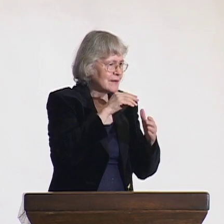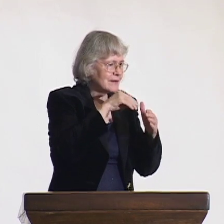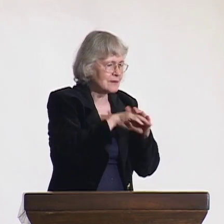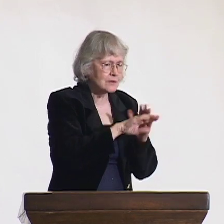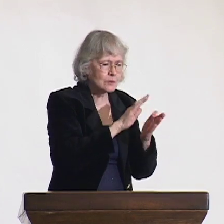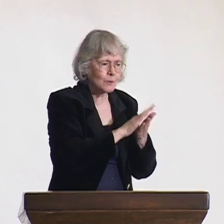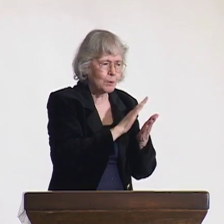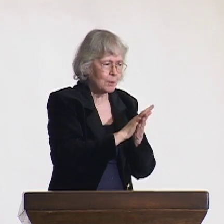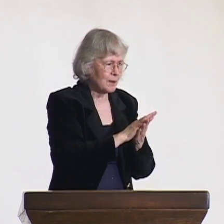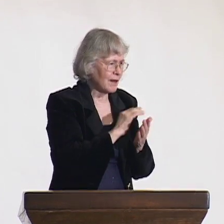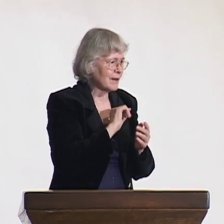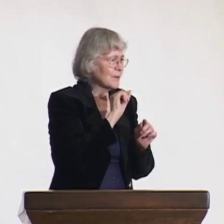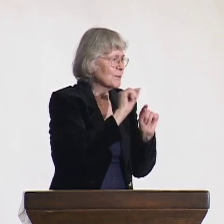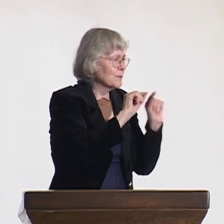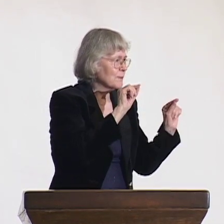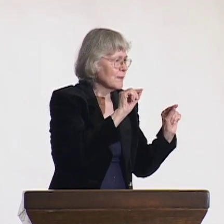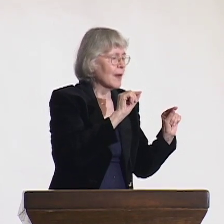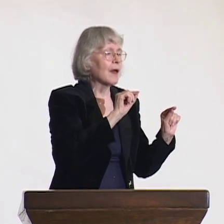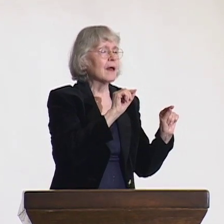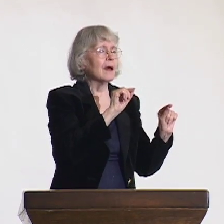and how isolated they were.